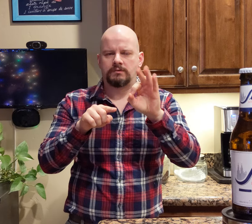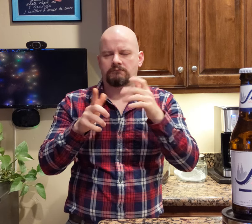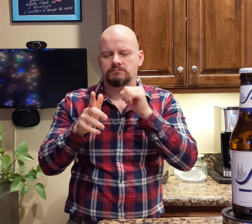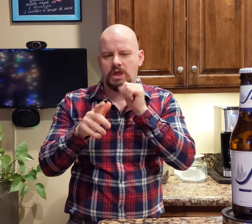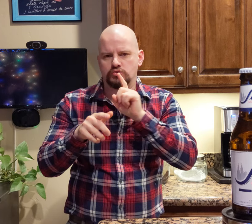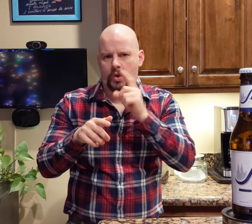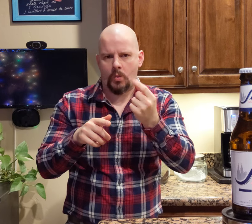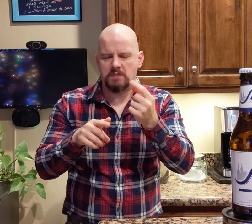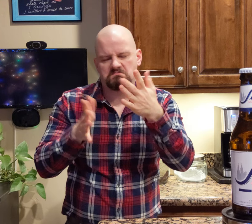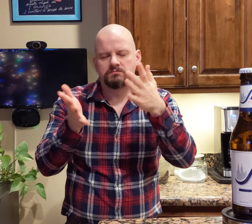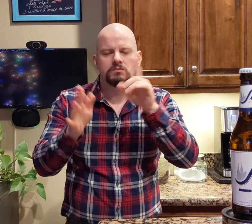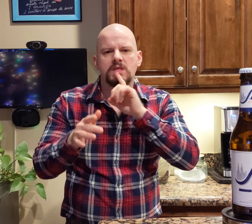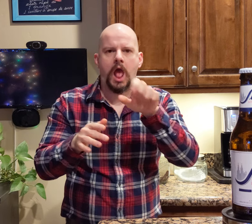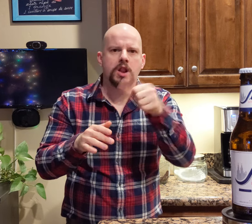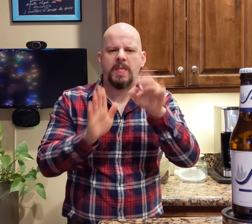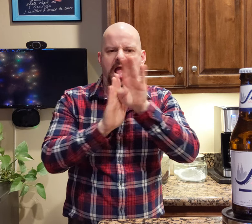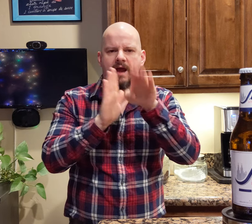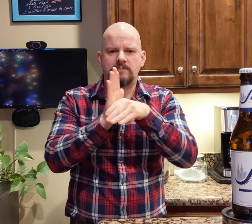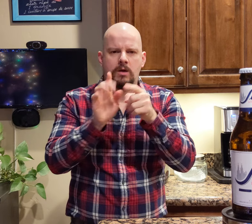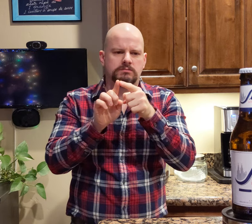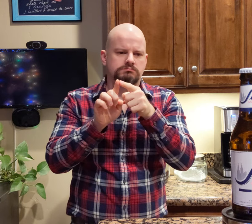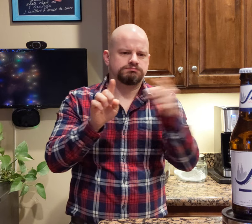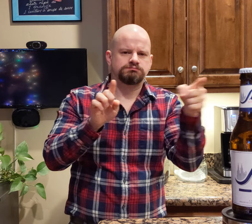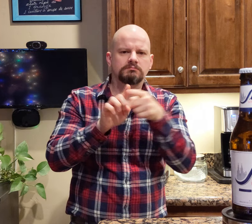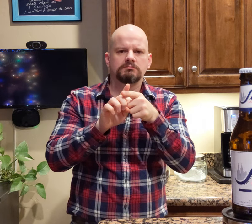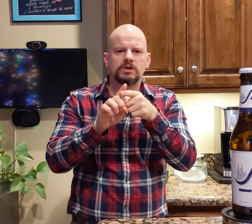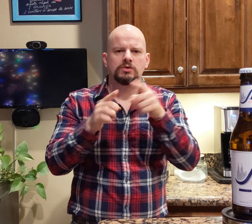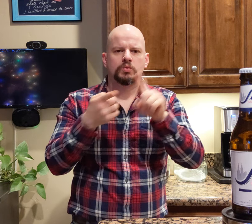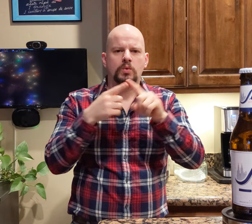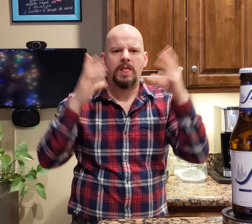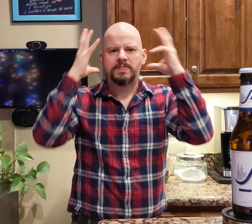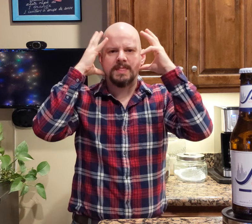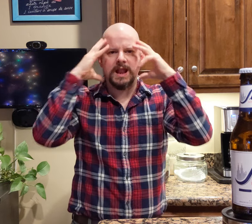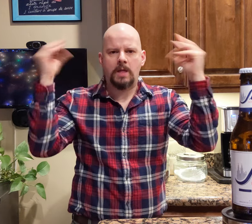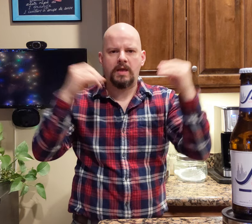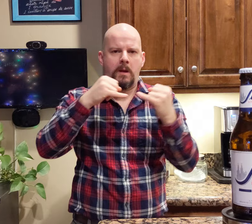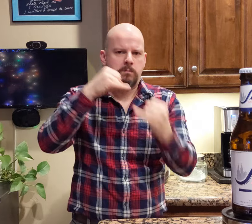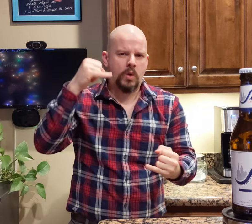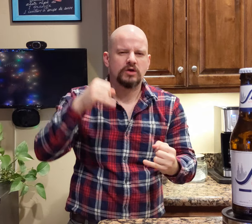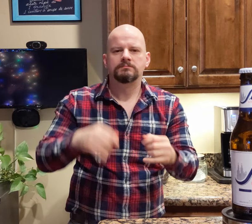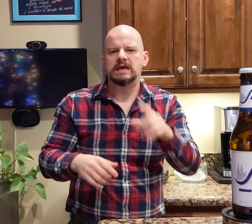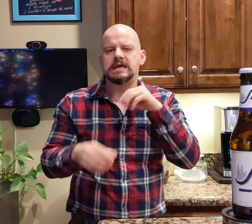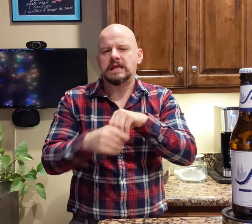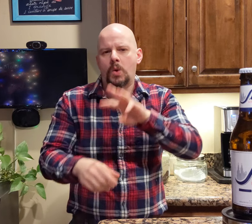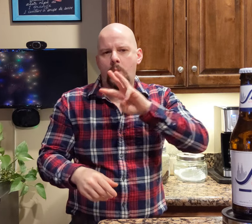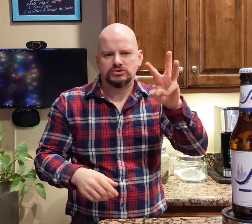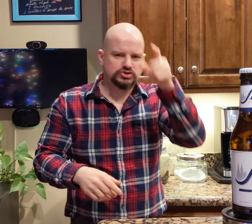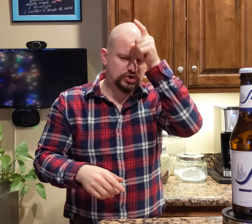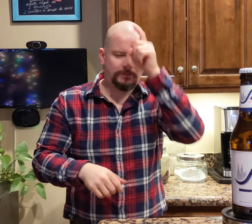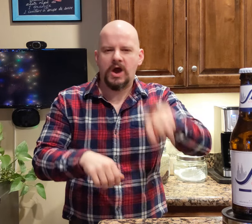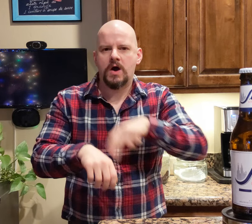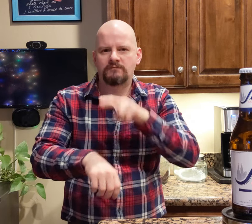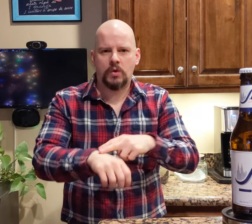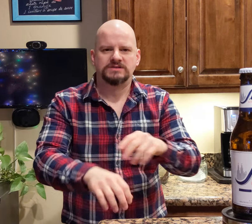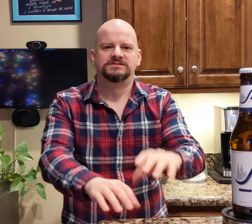If you're not sure where that is, it is half hour from the Netherlands' border. It's in western Germany for sure.